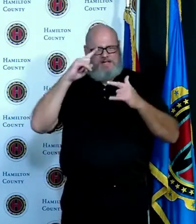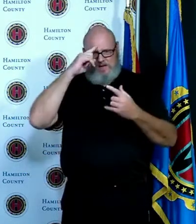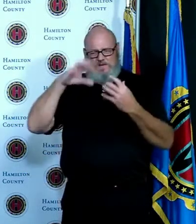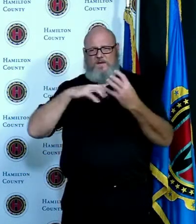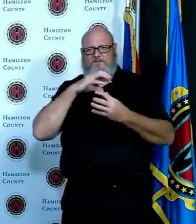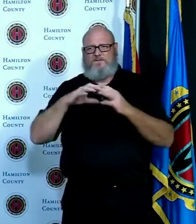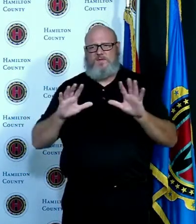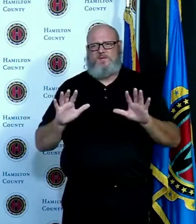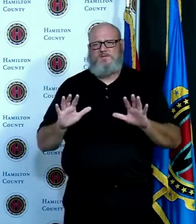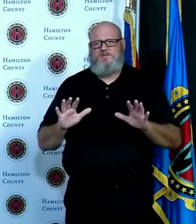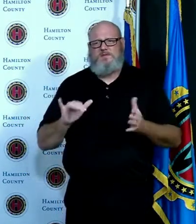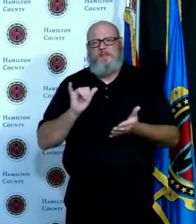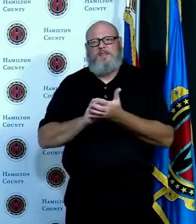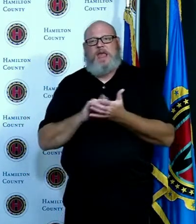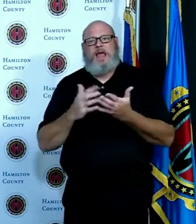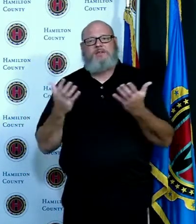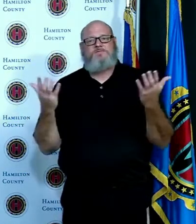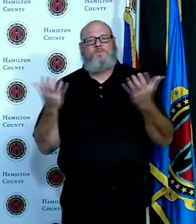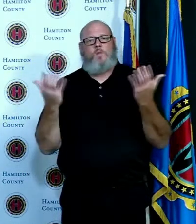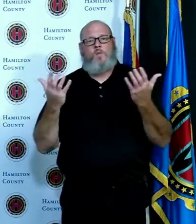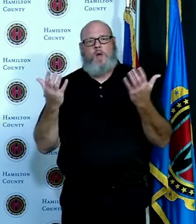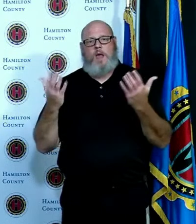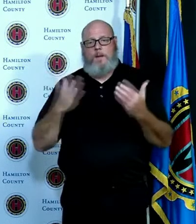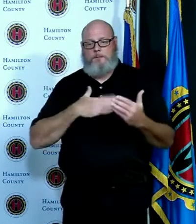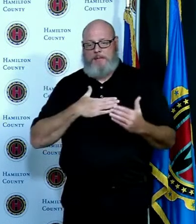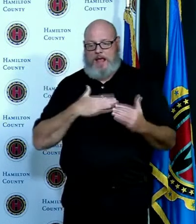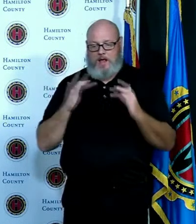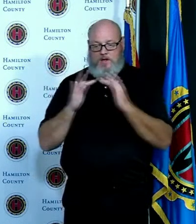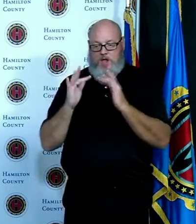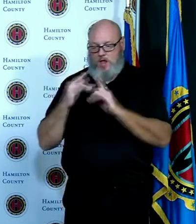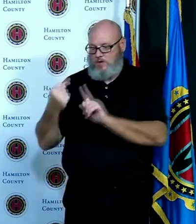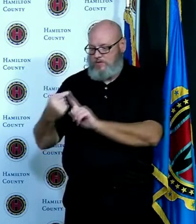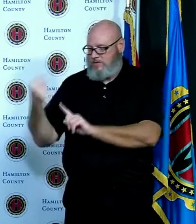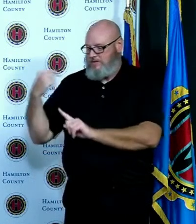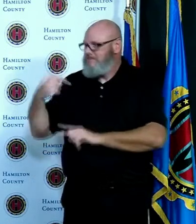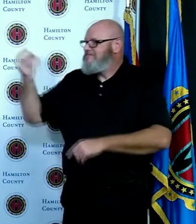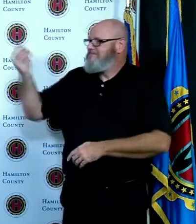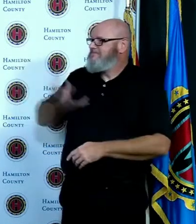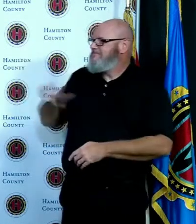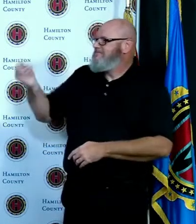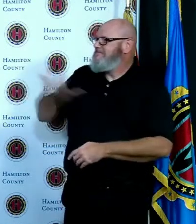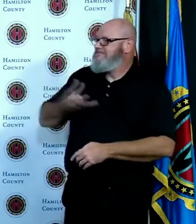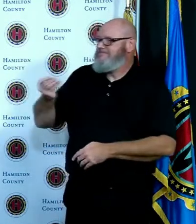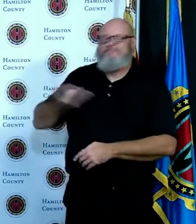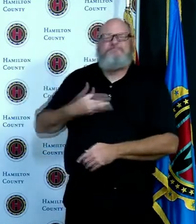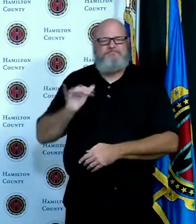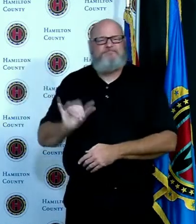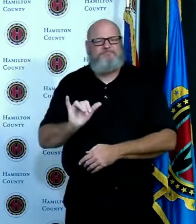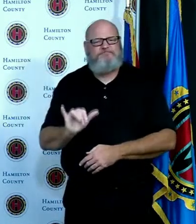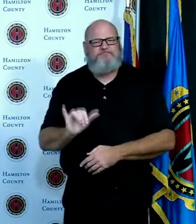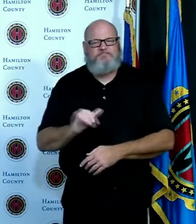day and I think it's important for everyone to understand how Covid-19 contact racing how the